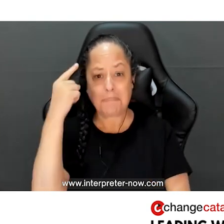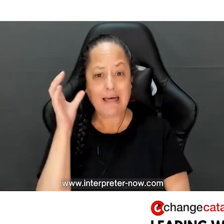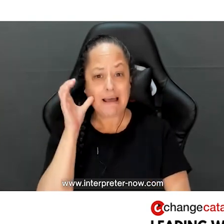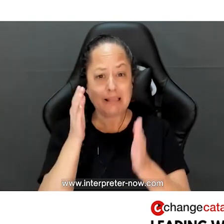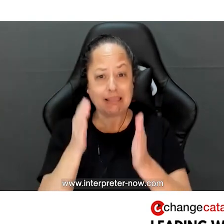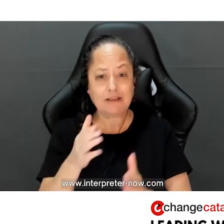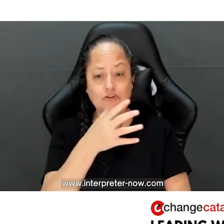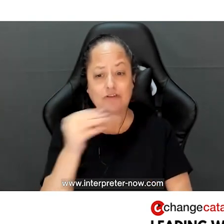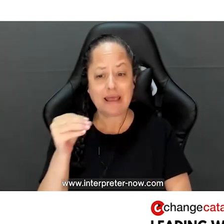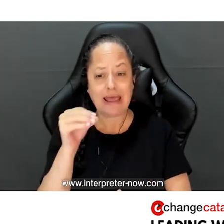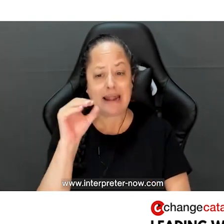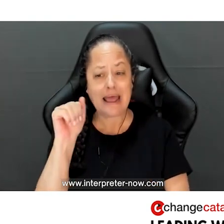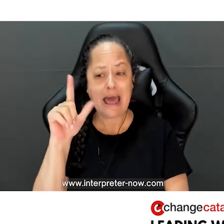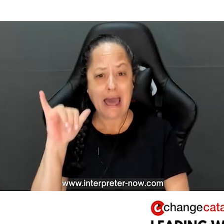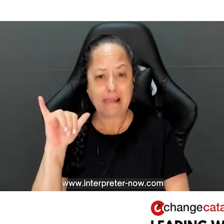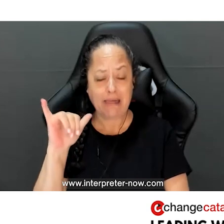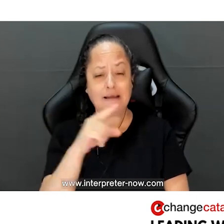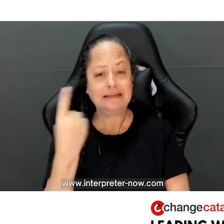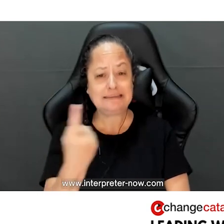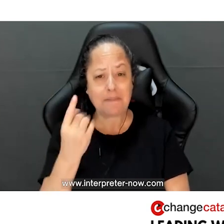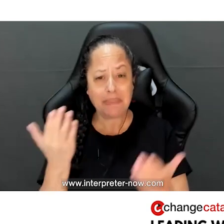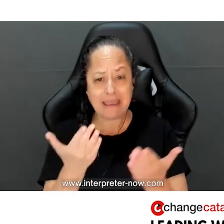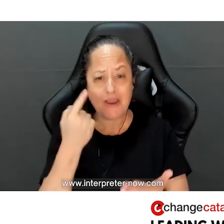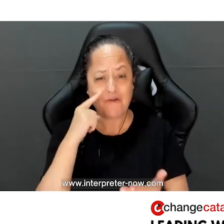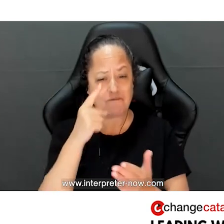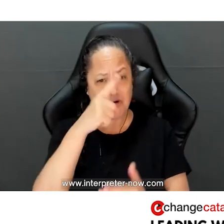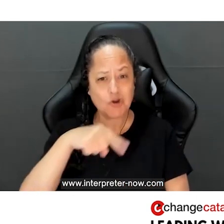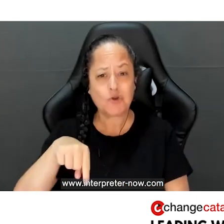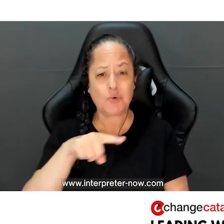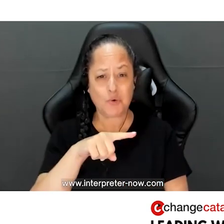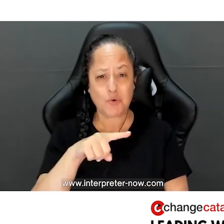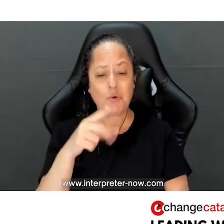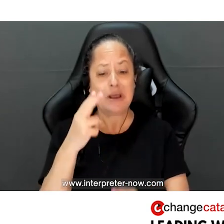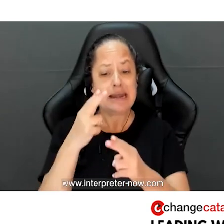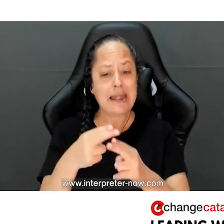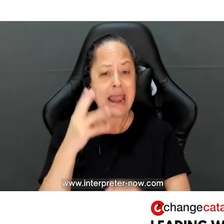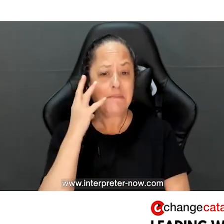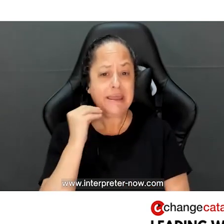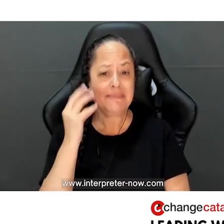Black listeners, and for our allies, there's something here for each of you: from naming